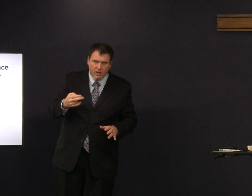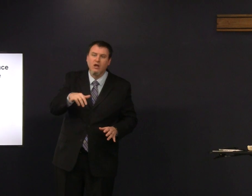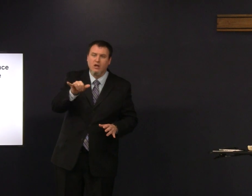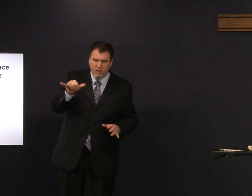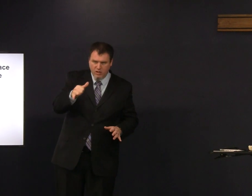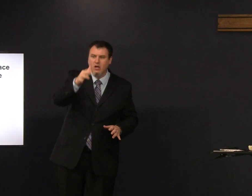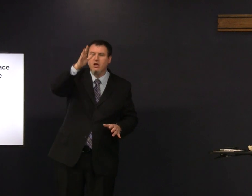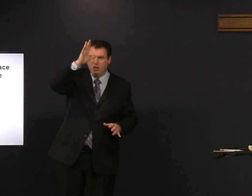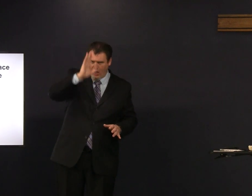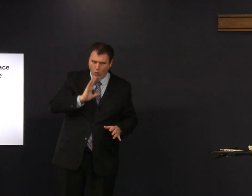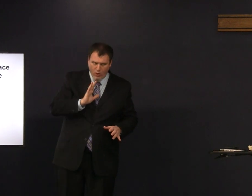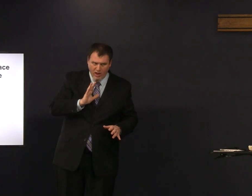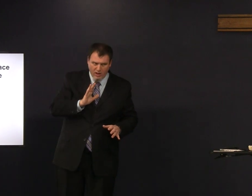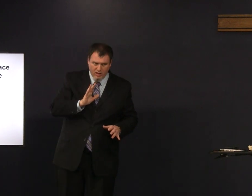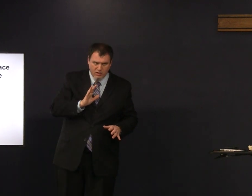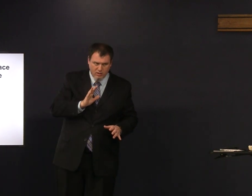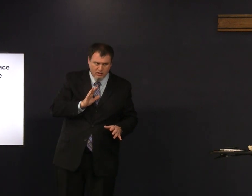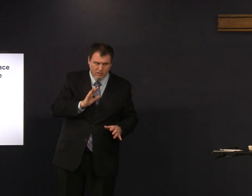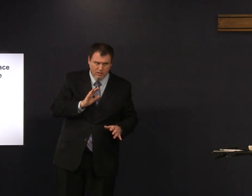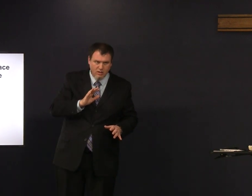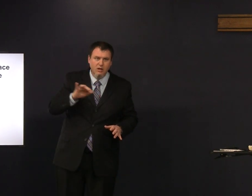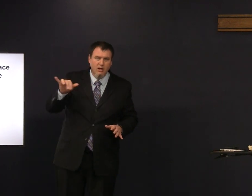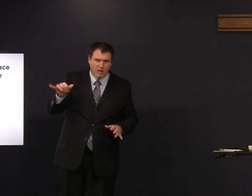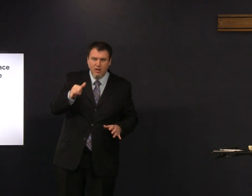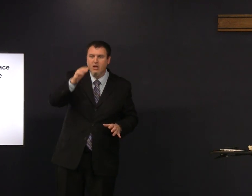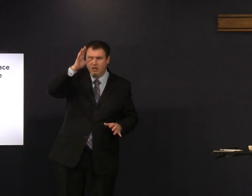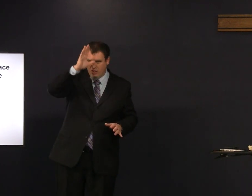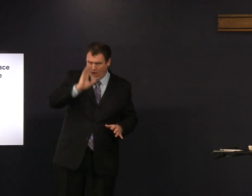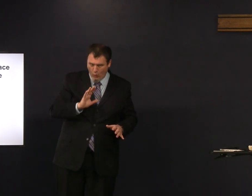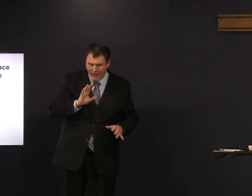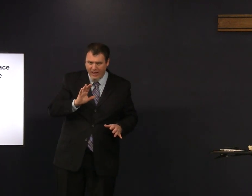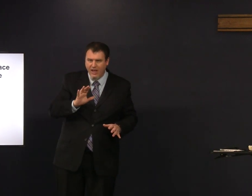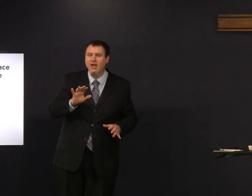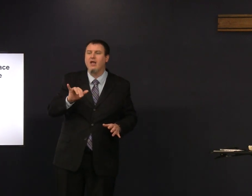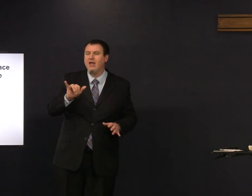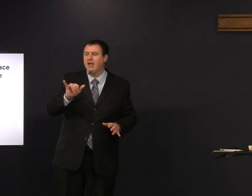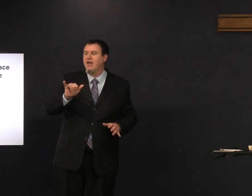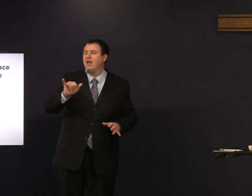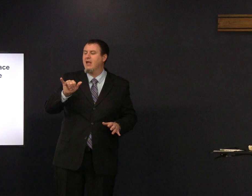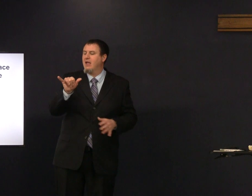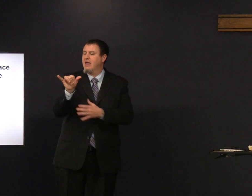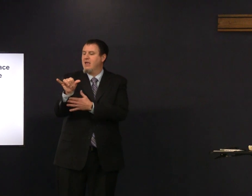Hebrew of course doesn't use the word Jehovah they call it yahwehra